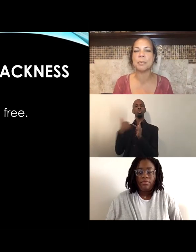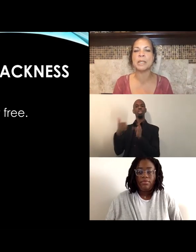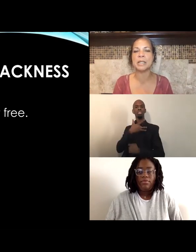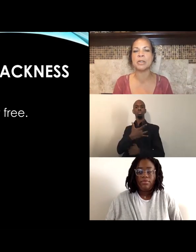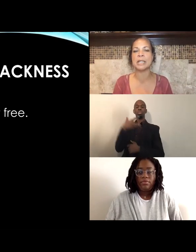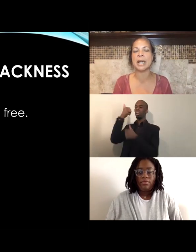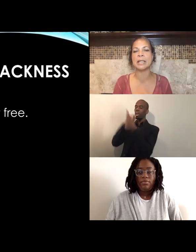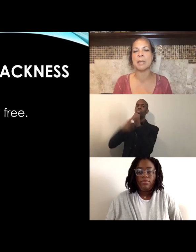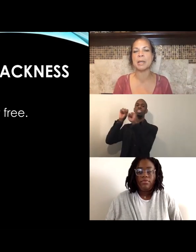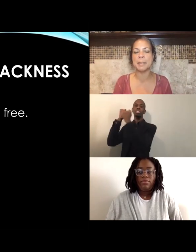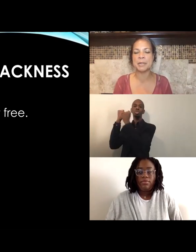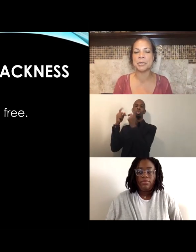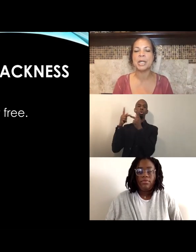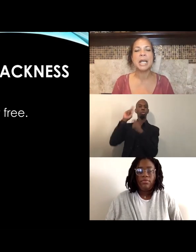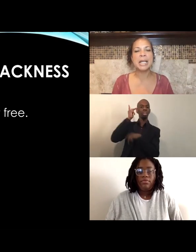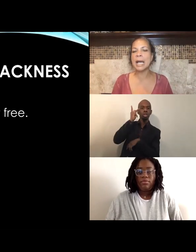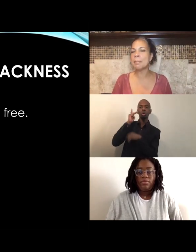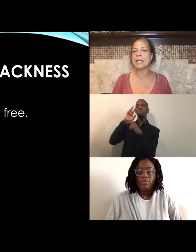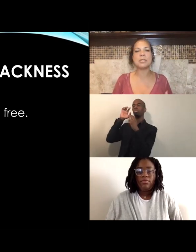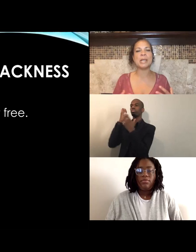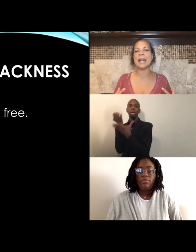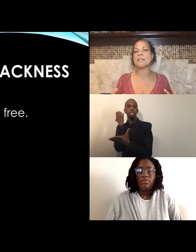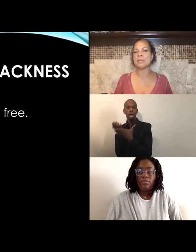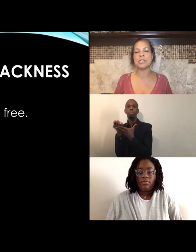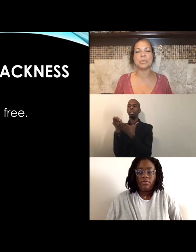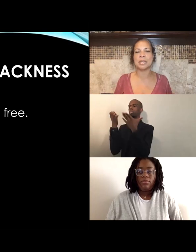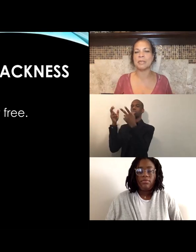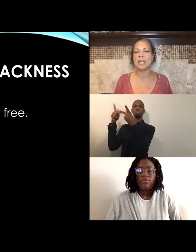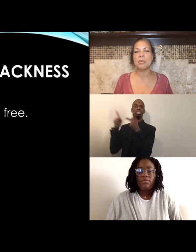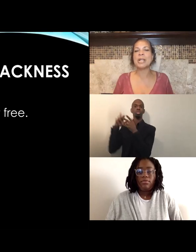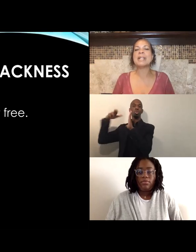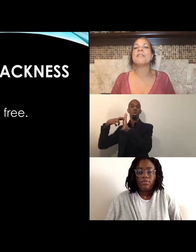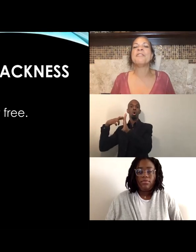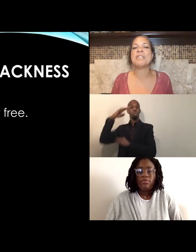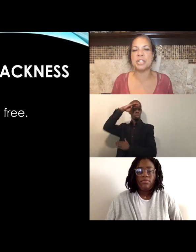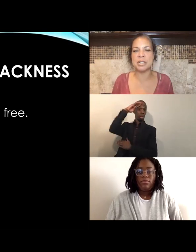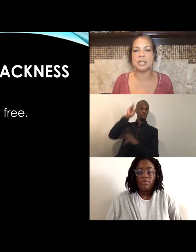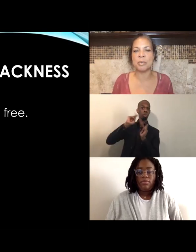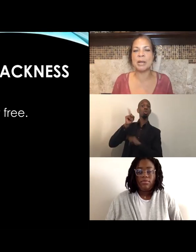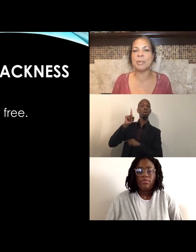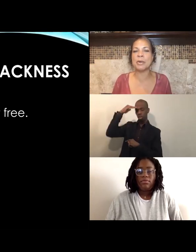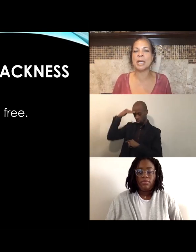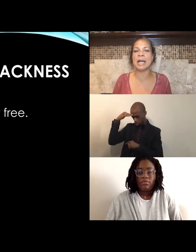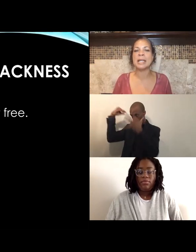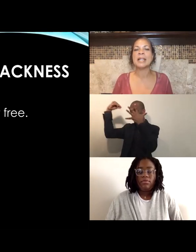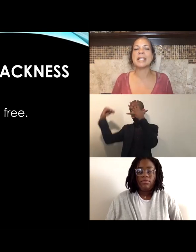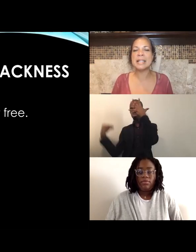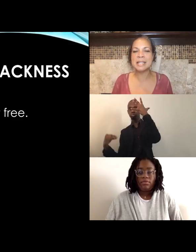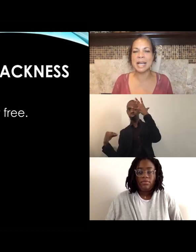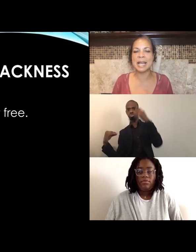political and economic measure. And not because we have some sort of, we're not deficient, right. We are not less than,